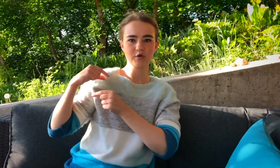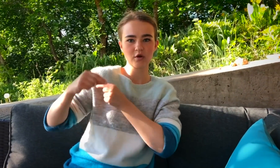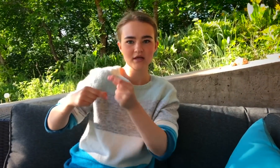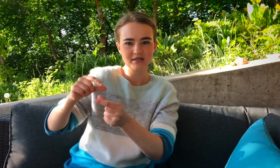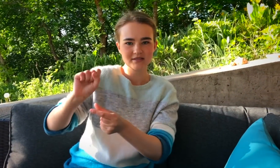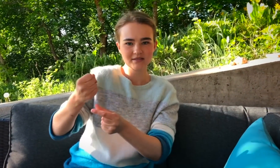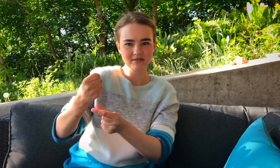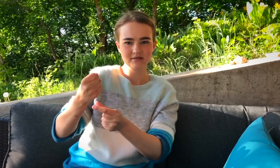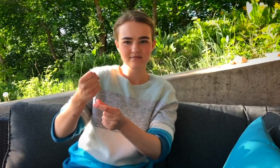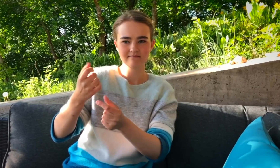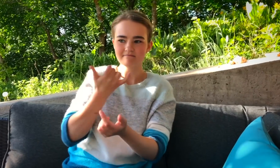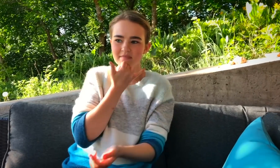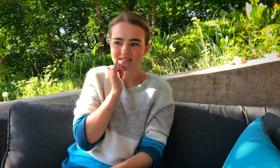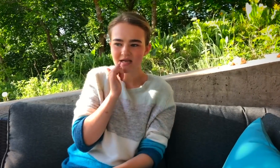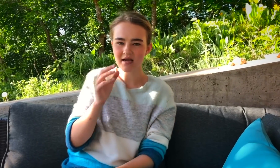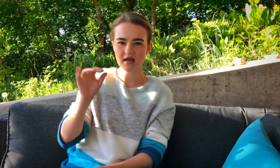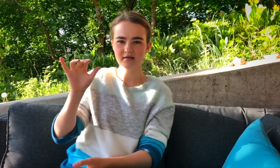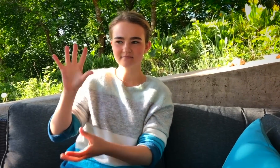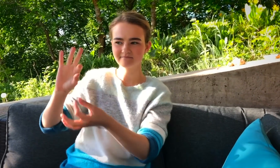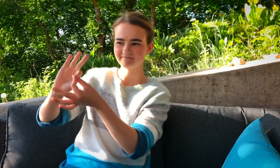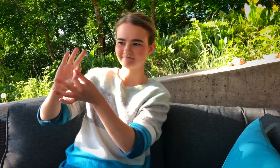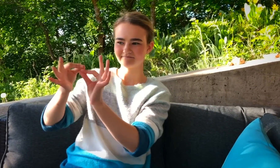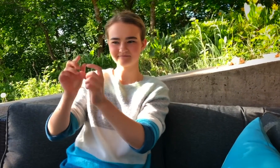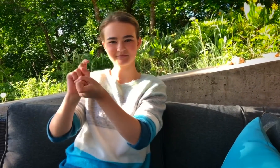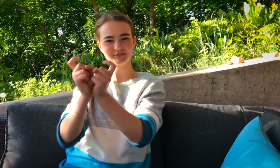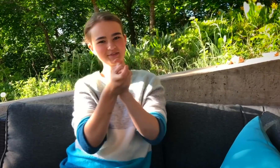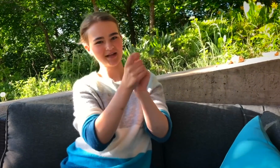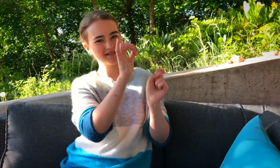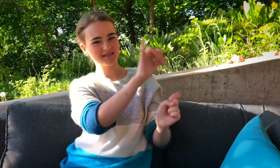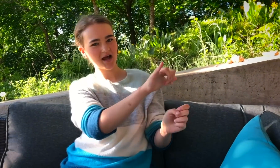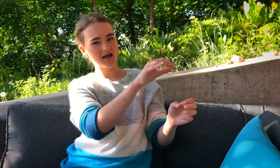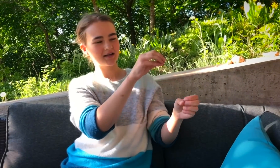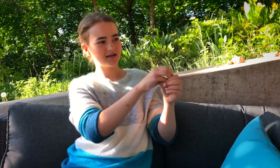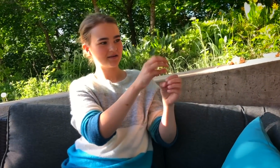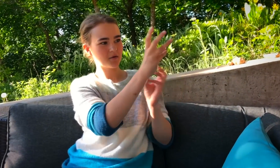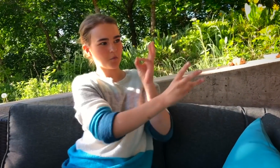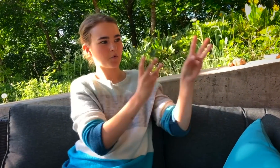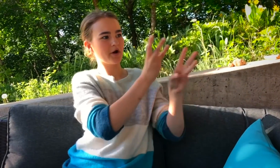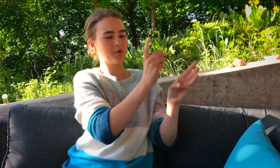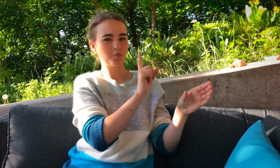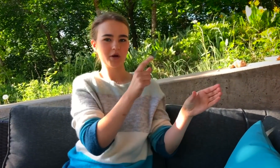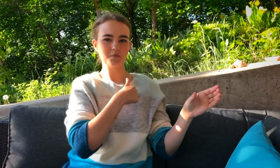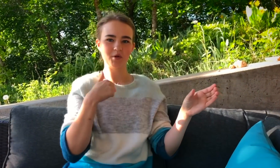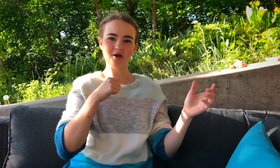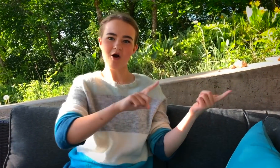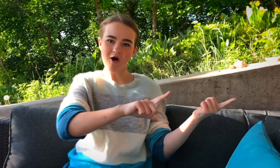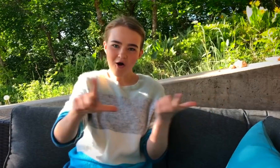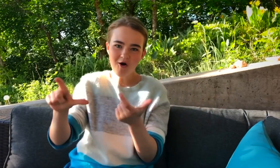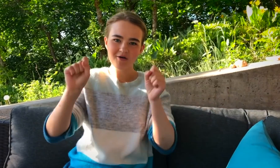THE MISTAKES OF PREVIOUS GENERATIONS. WE CAN CHANGE THE WORLD